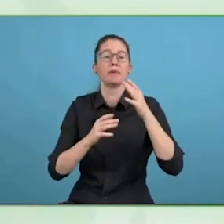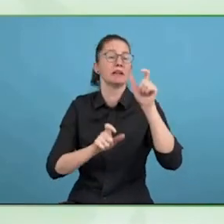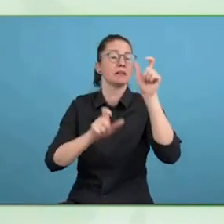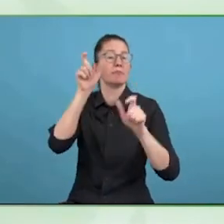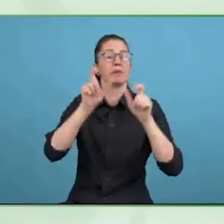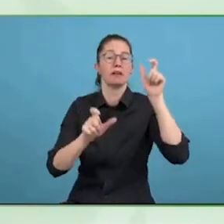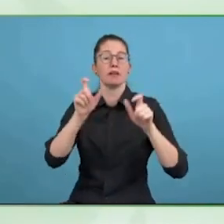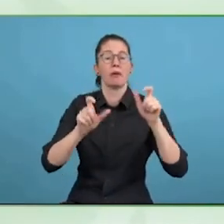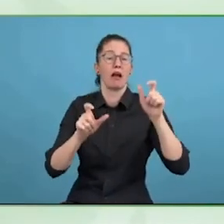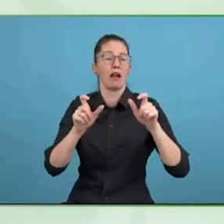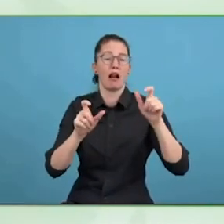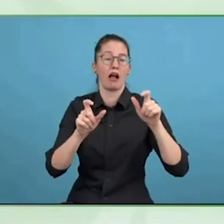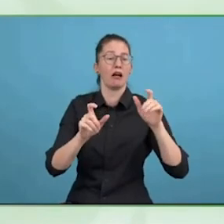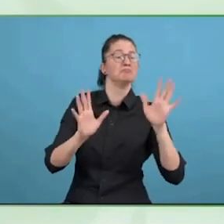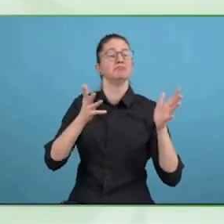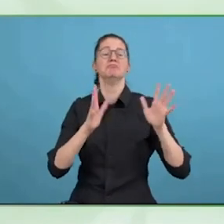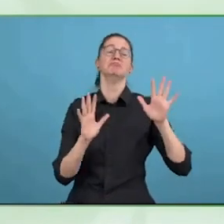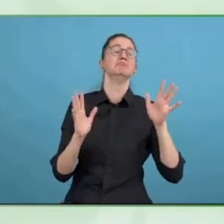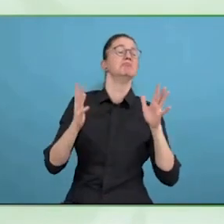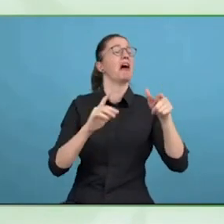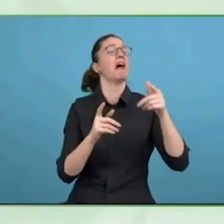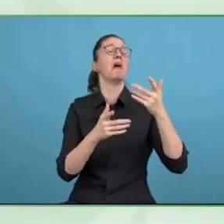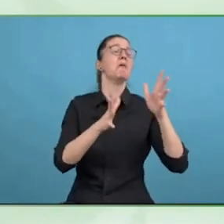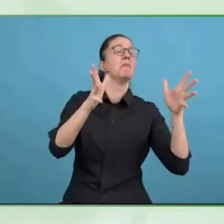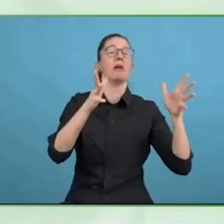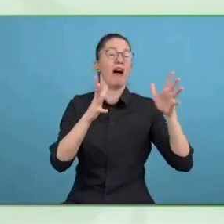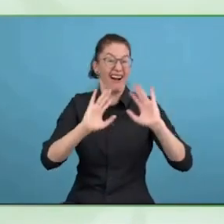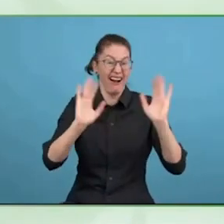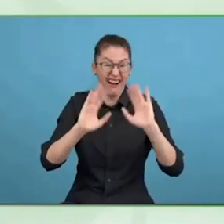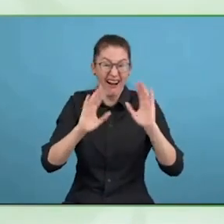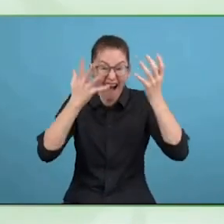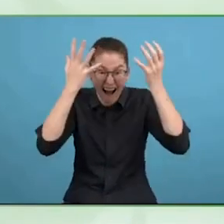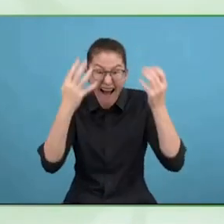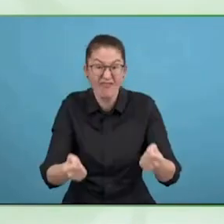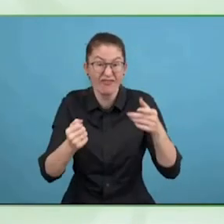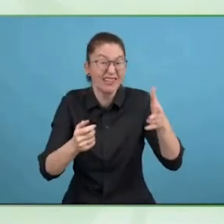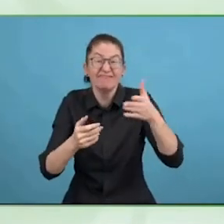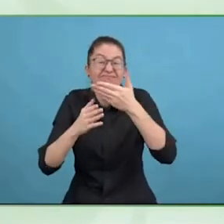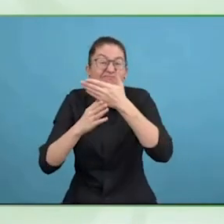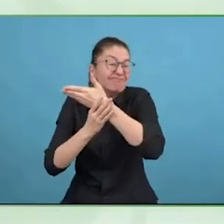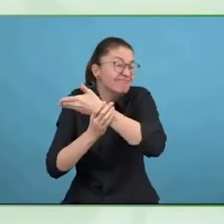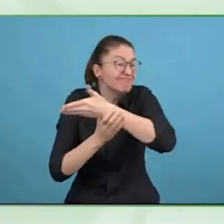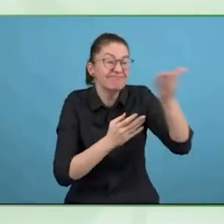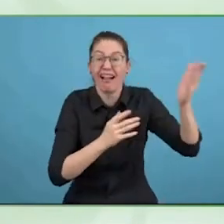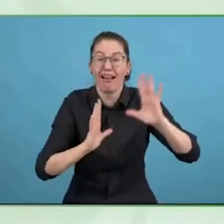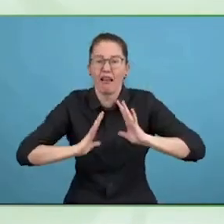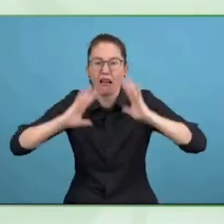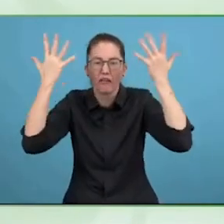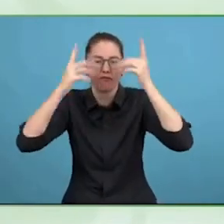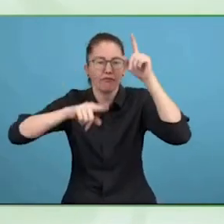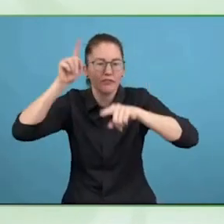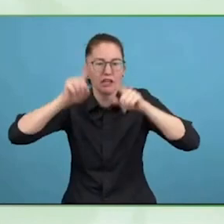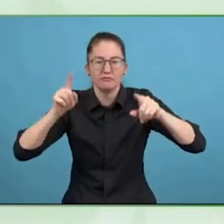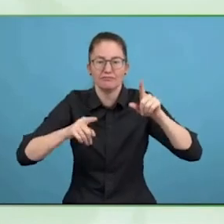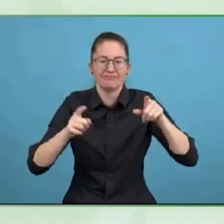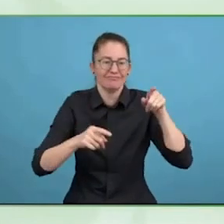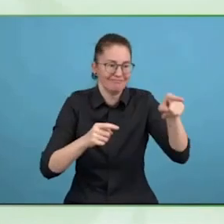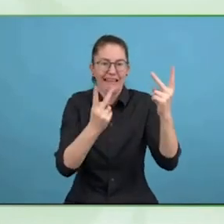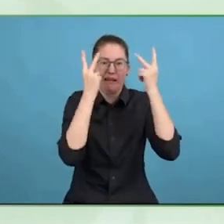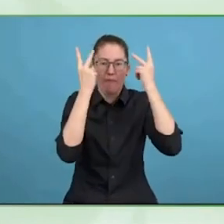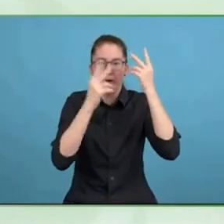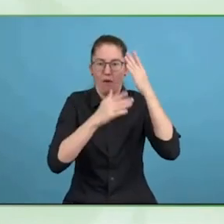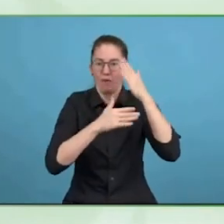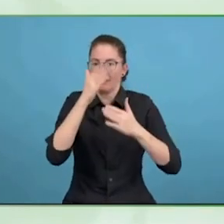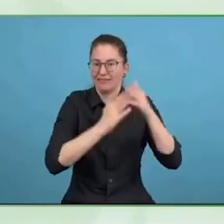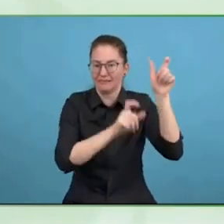And we learned that, with the power of the data, and the